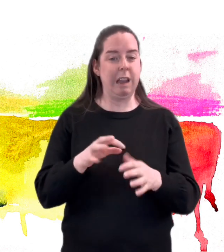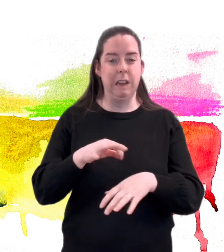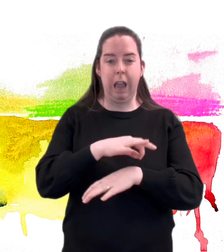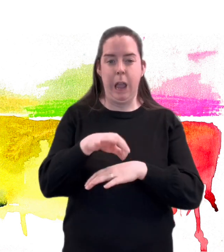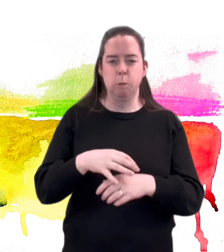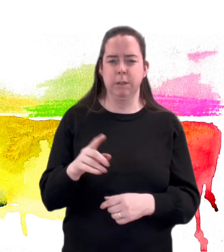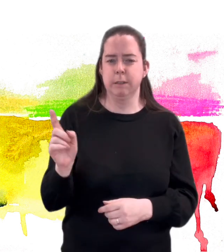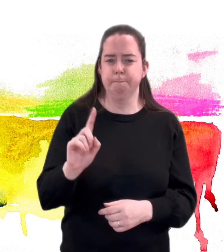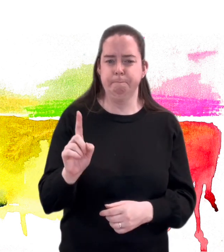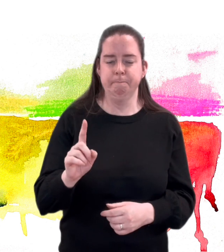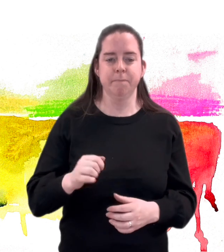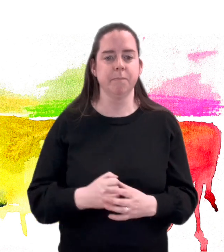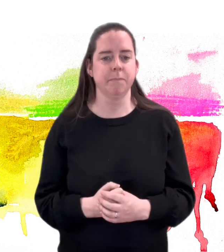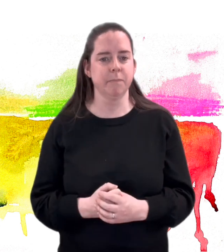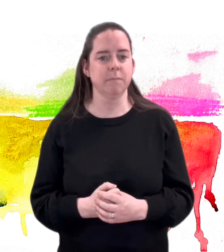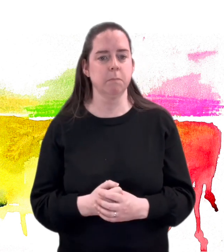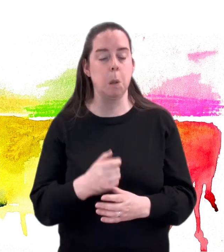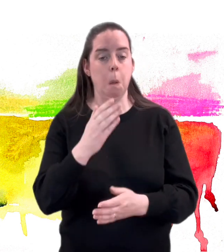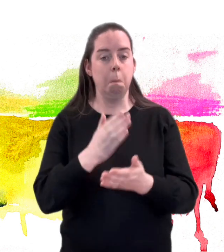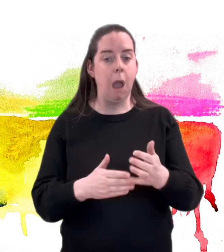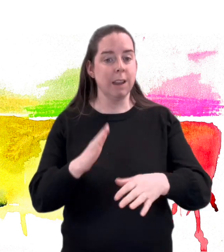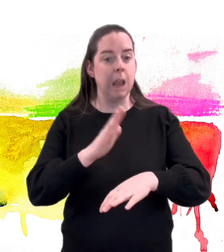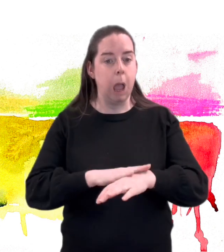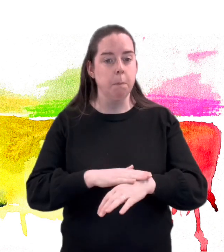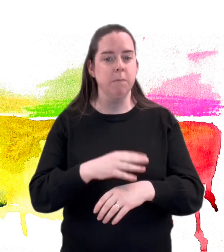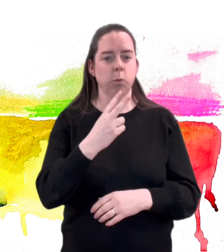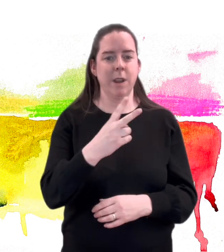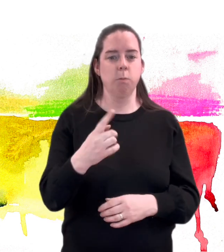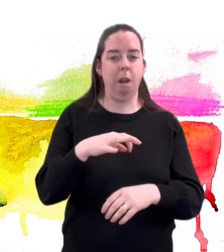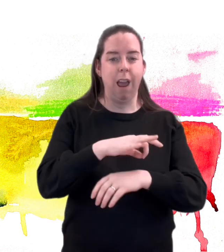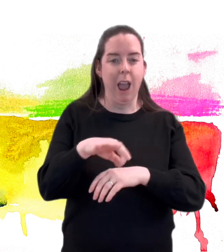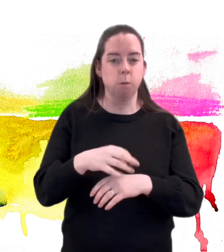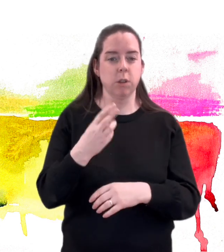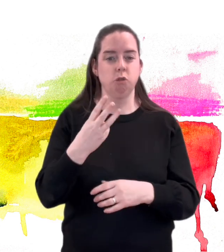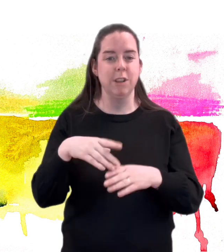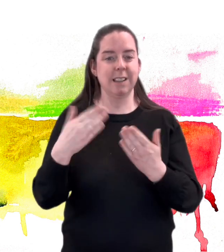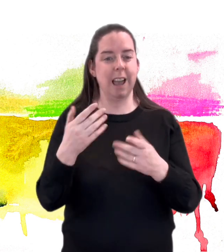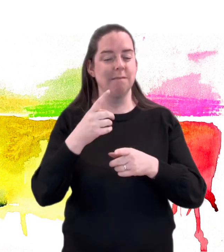Contracting hours: part-time, 21 hours, three days per week.